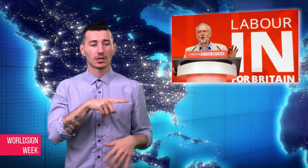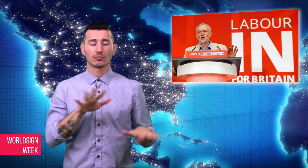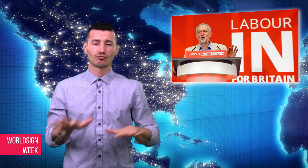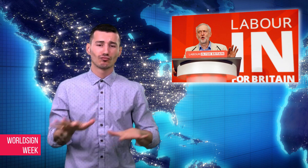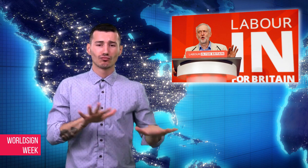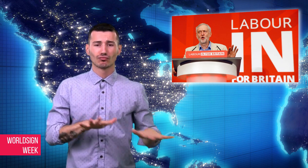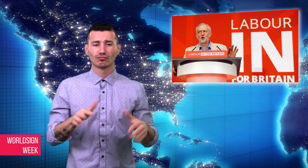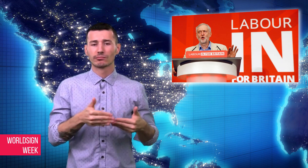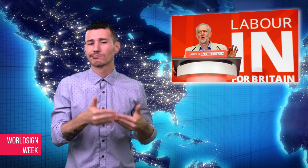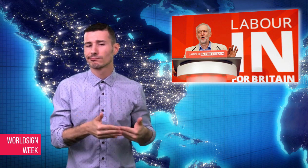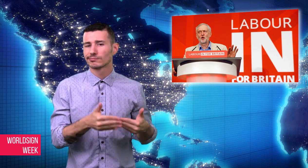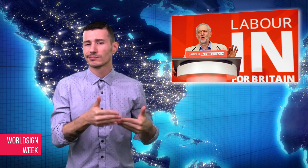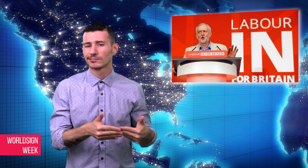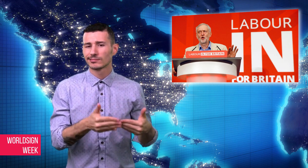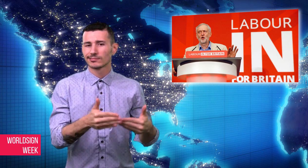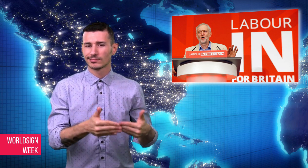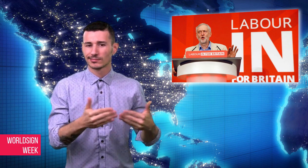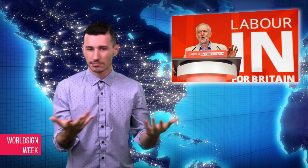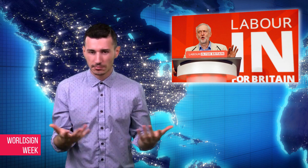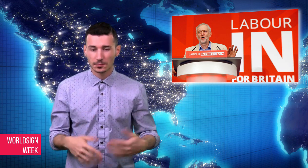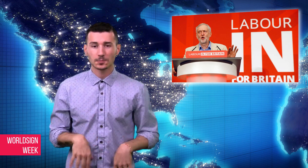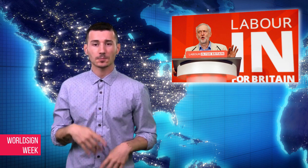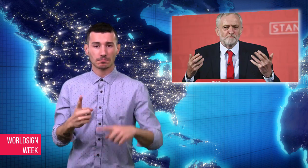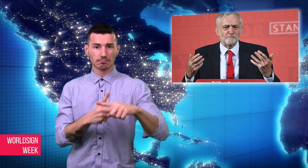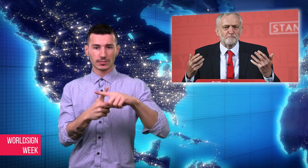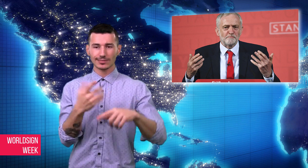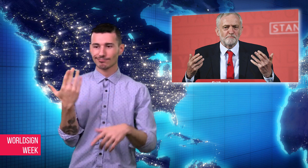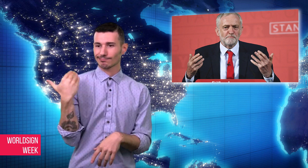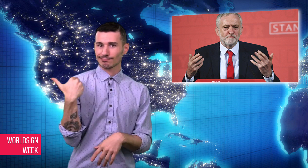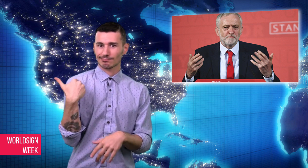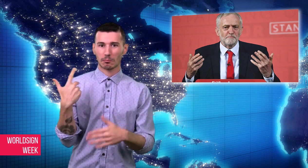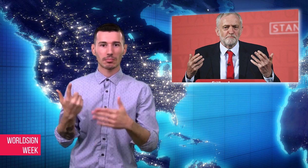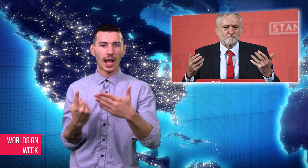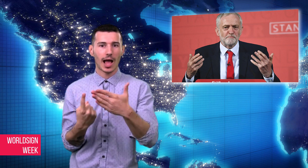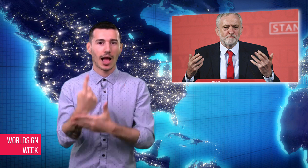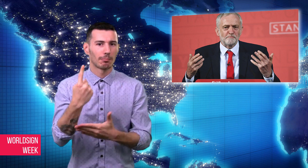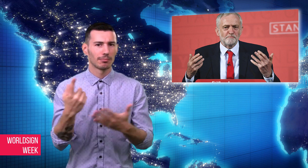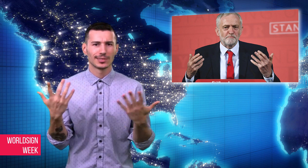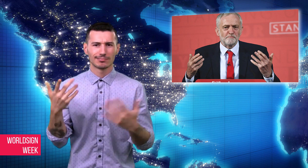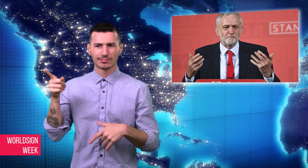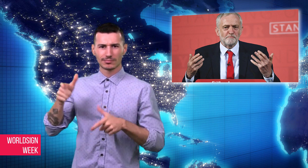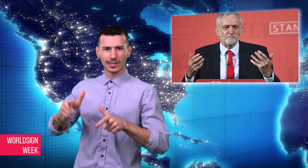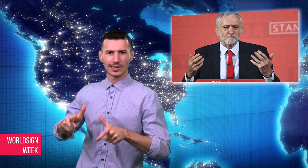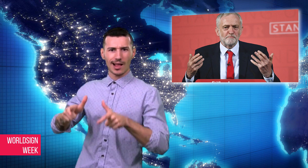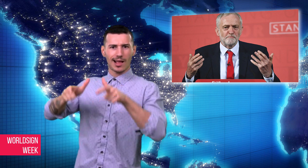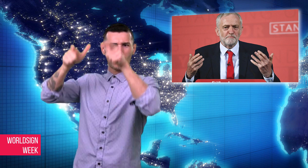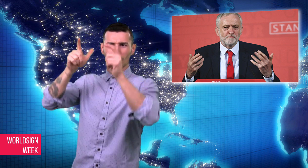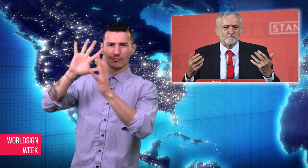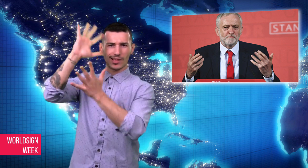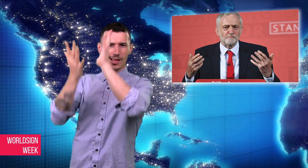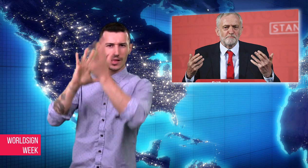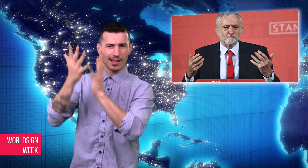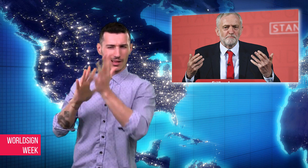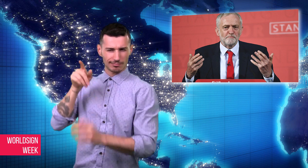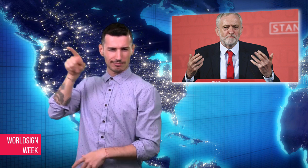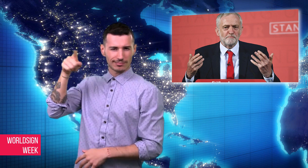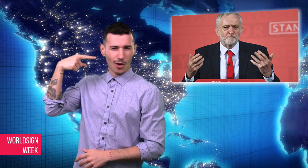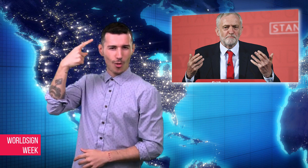and her inaction and poor reaction to the Grenfell Tower fire made